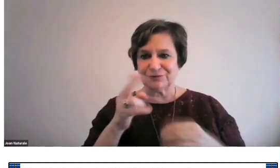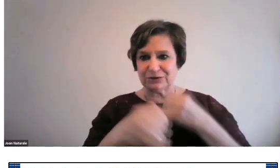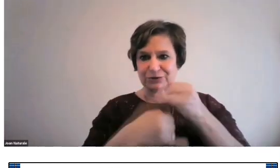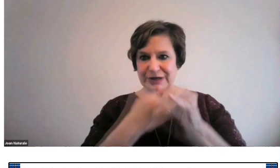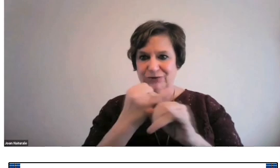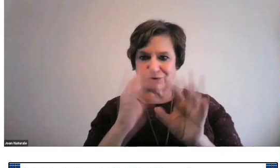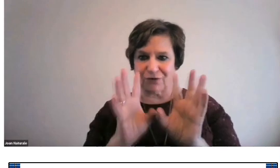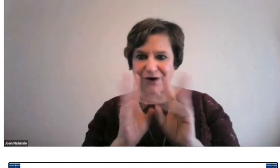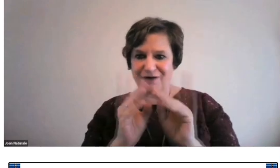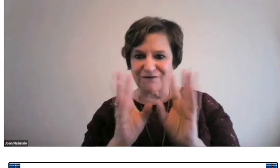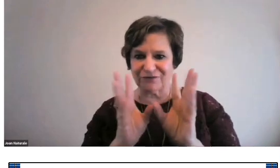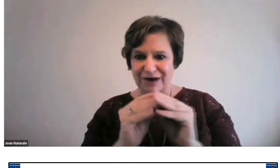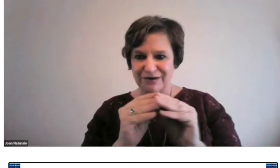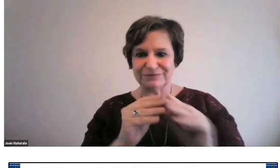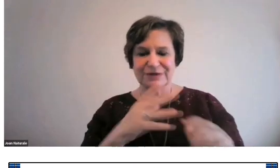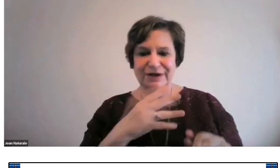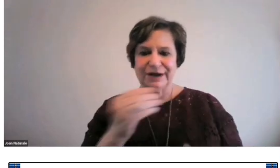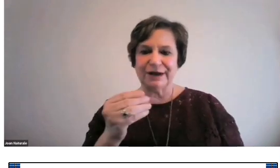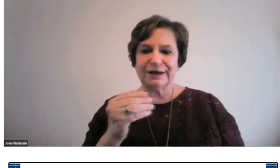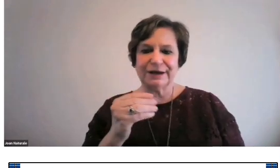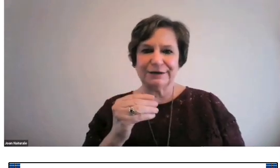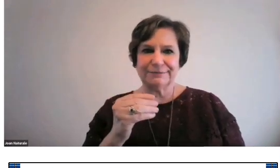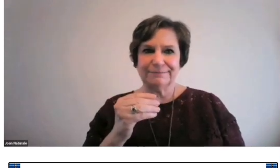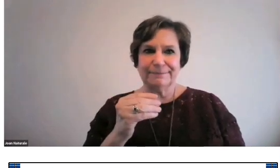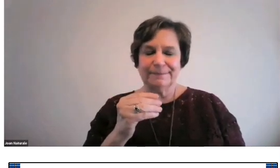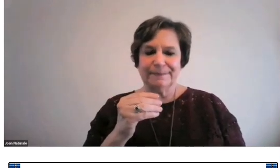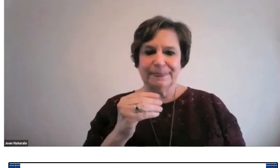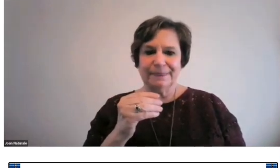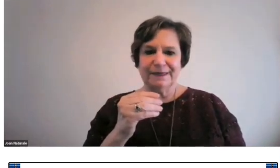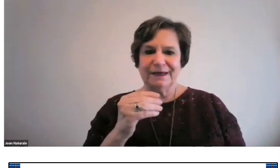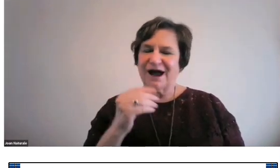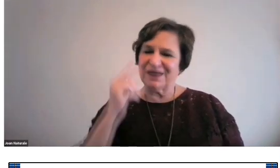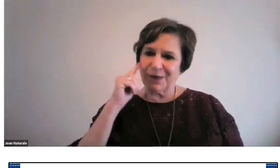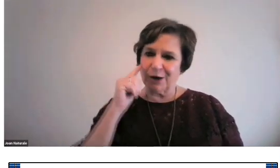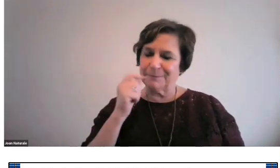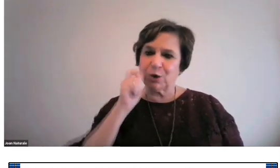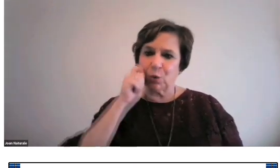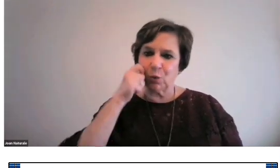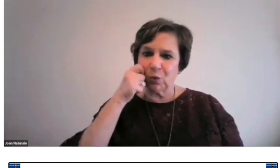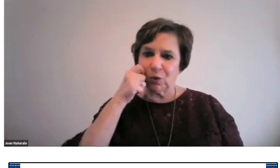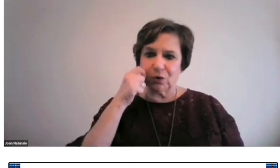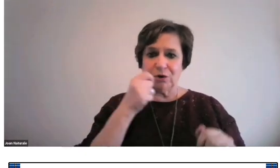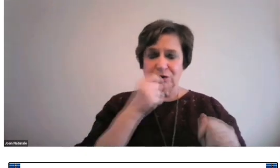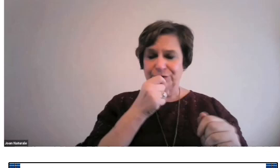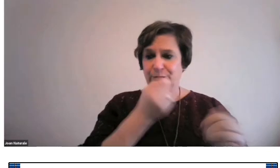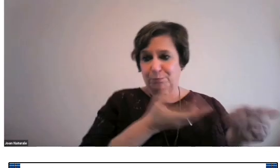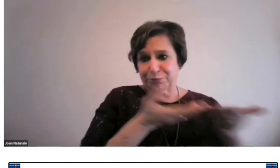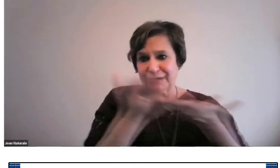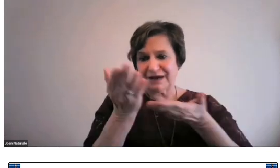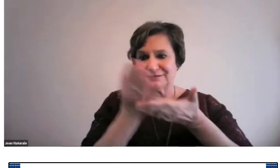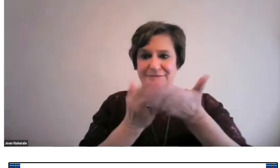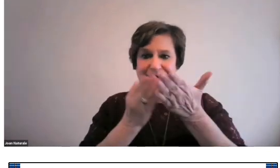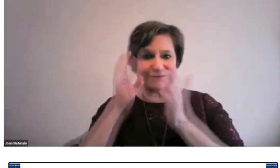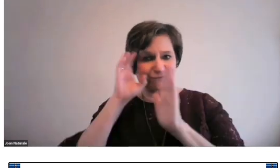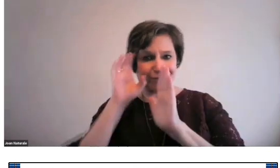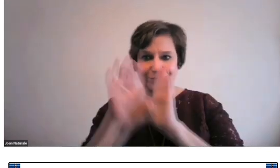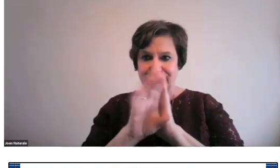to Australia for the Deaf History International Conference, I thought that it would be cool